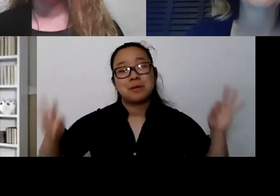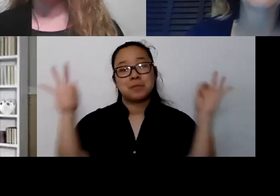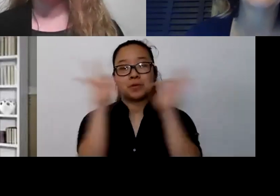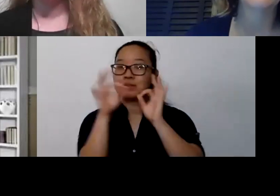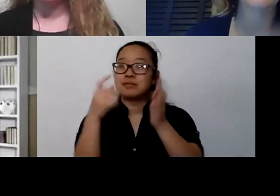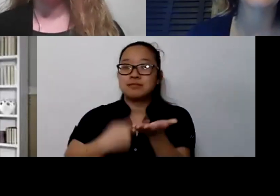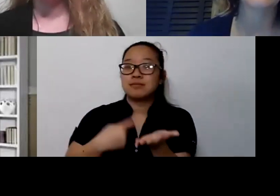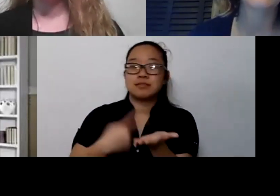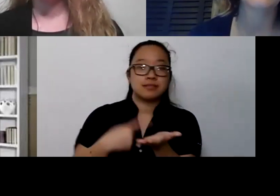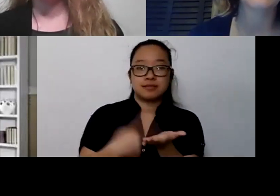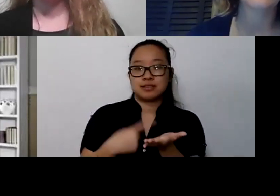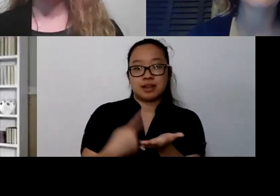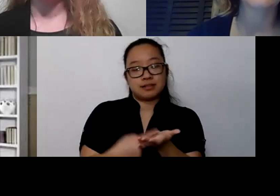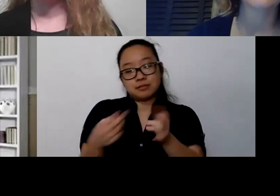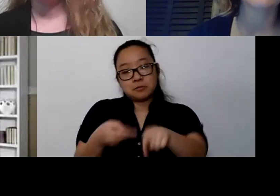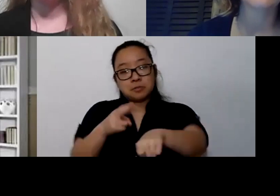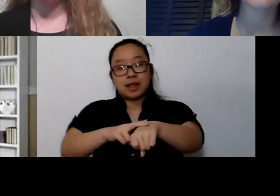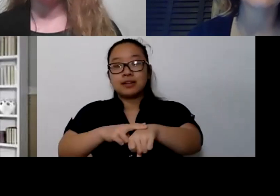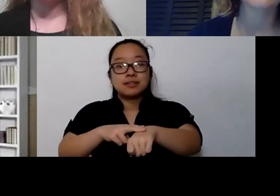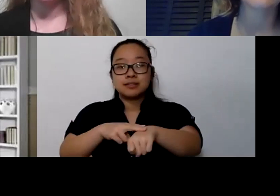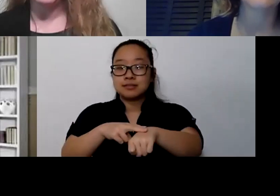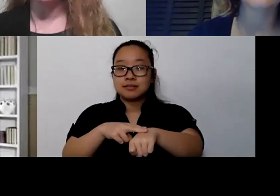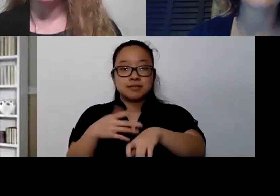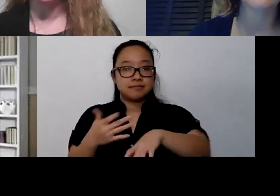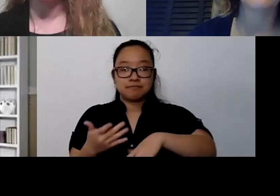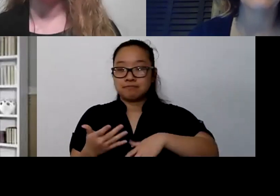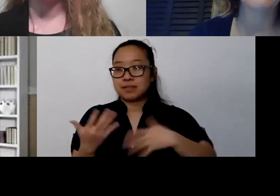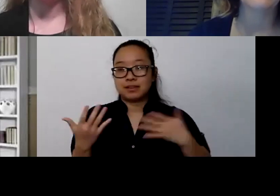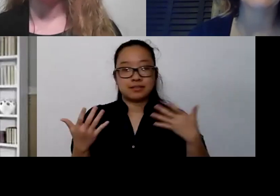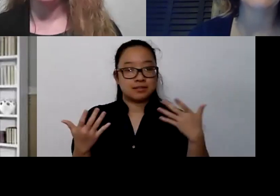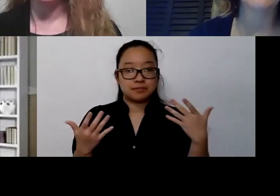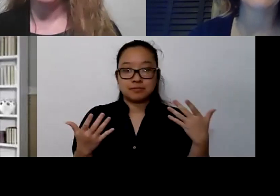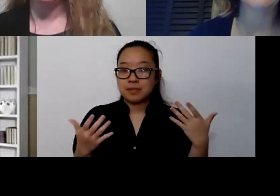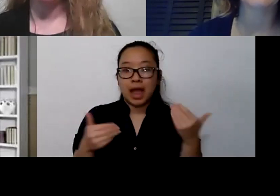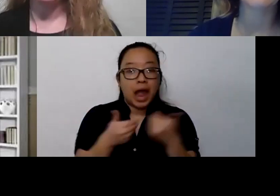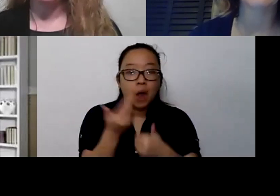and normalize just how we're experiencing these and what do we do about it.